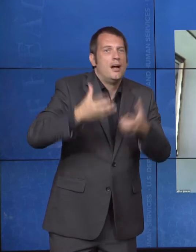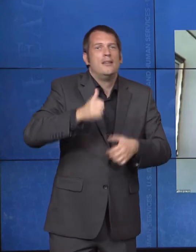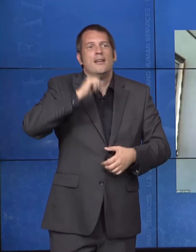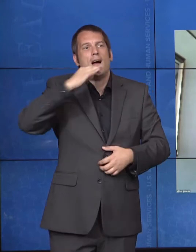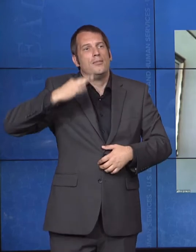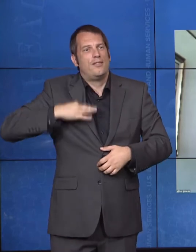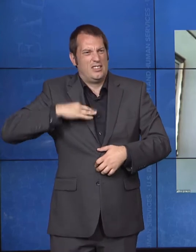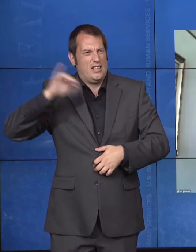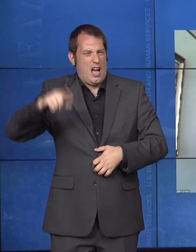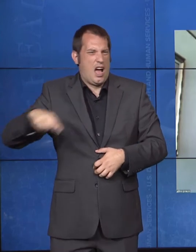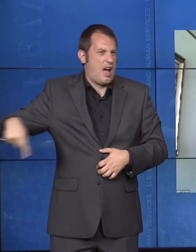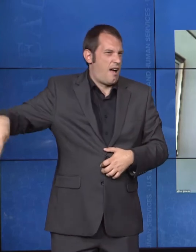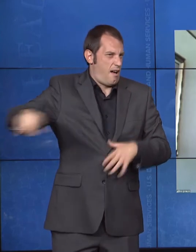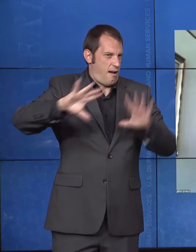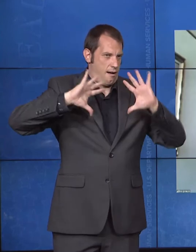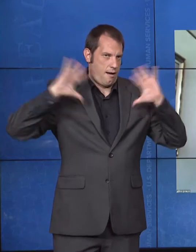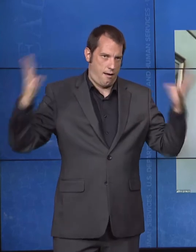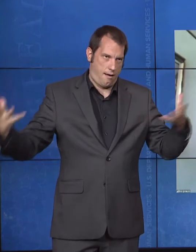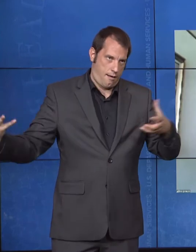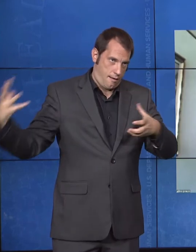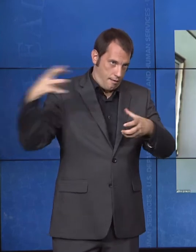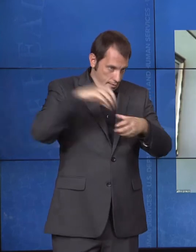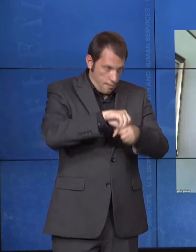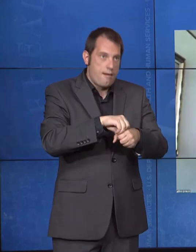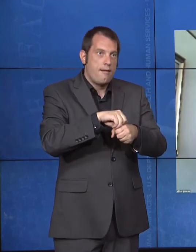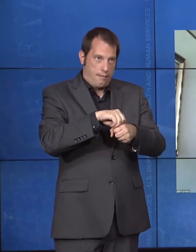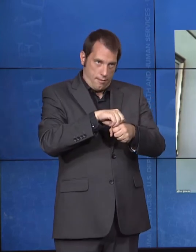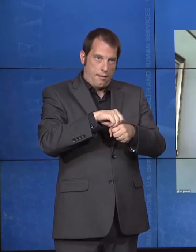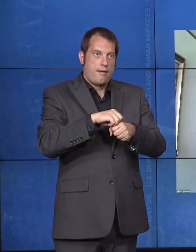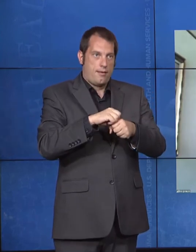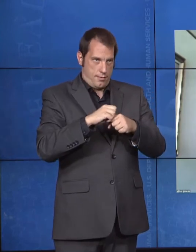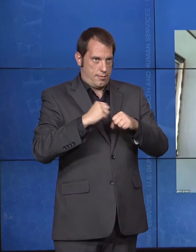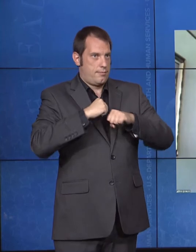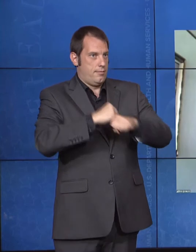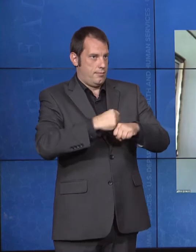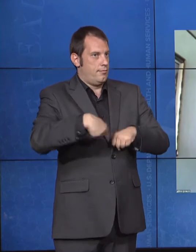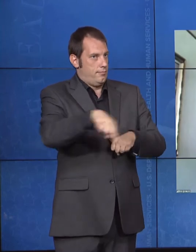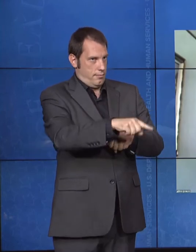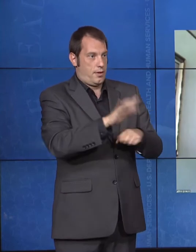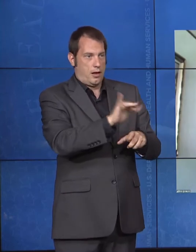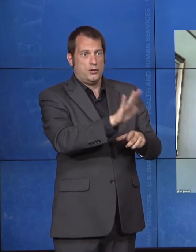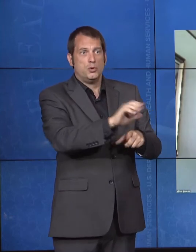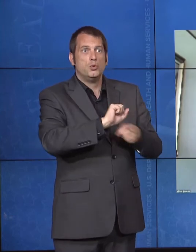So, no matter what the challenge, no matter what the barrier, Roger said it well, love